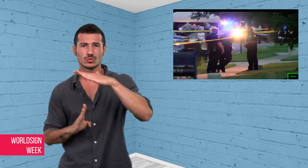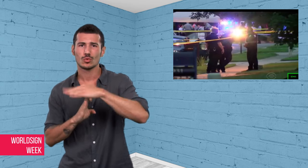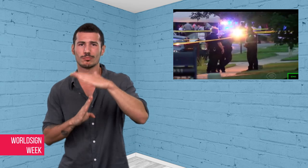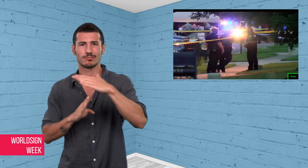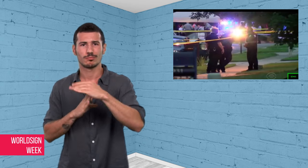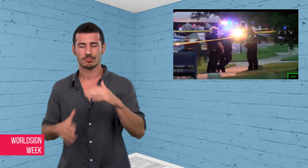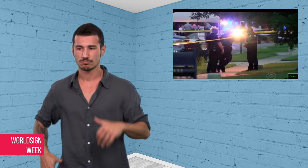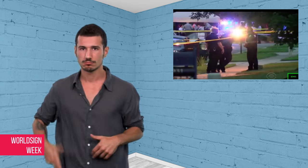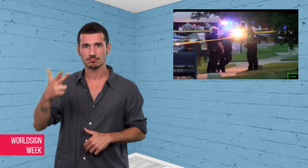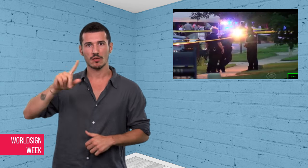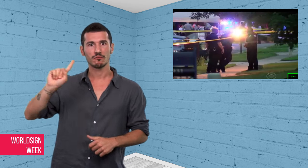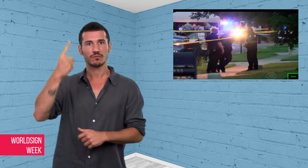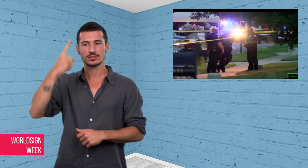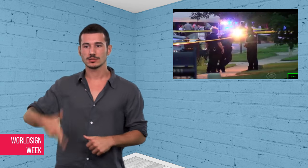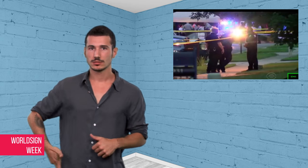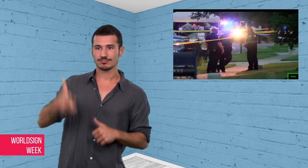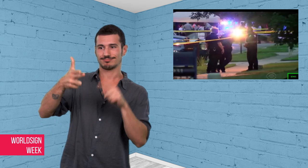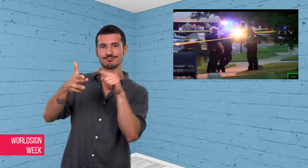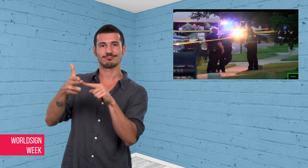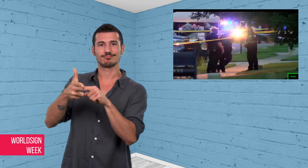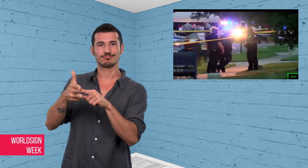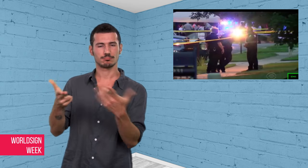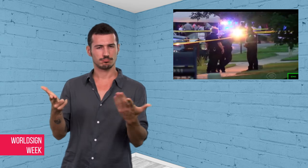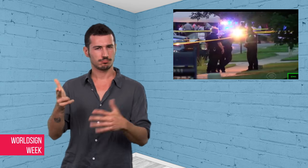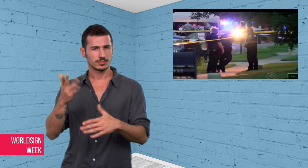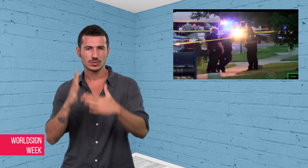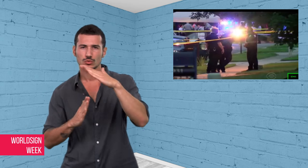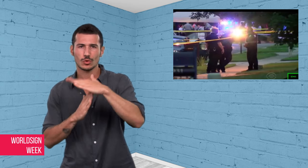guns as their first choice.”